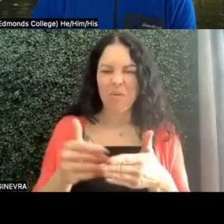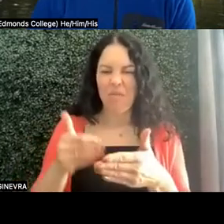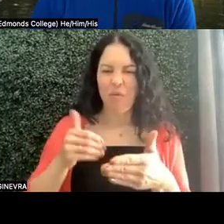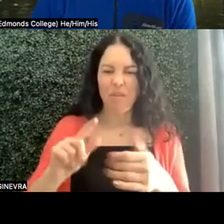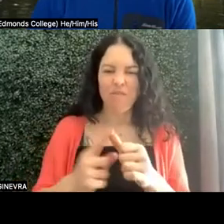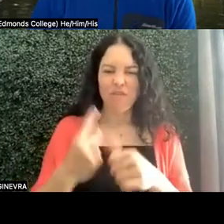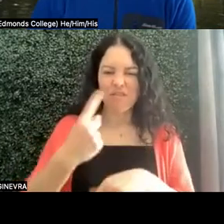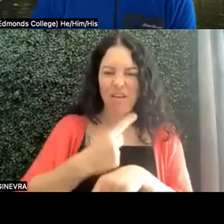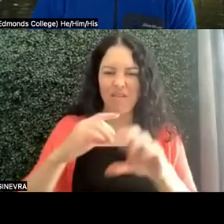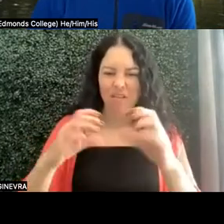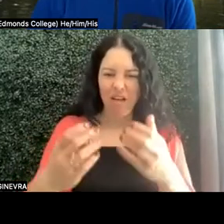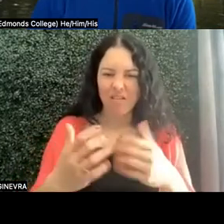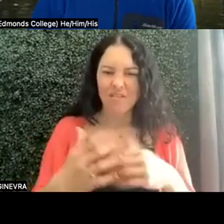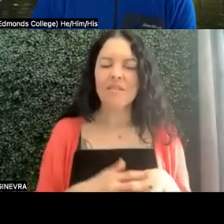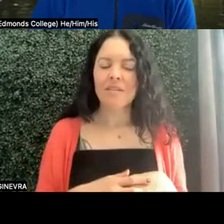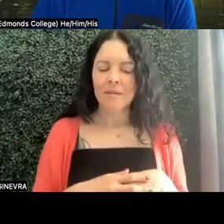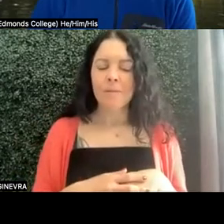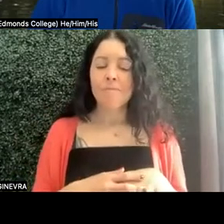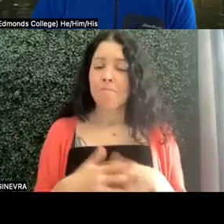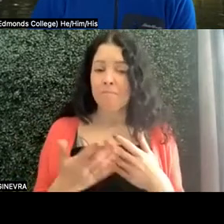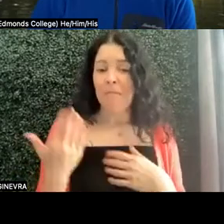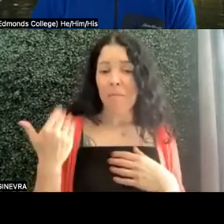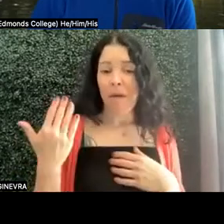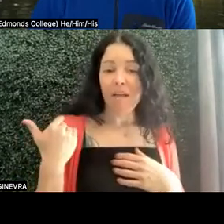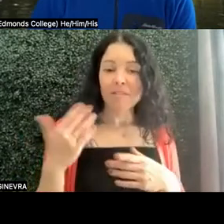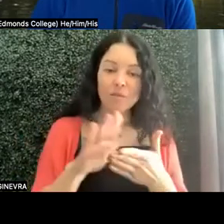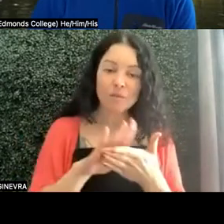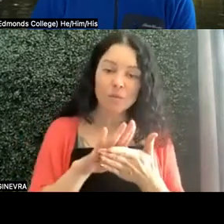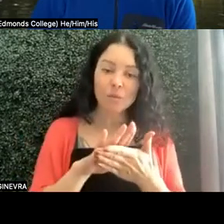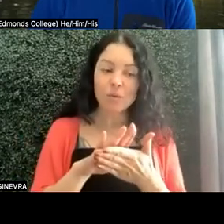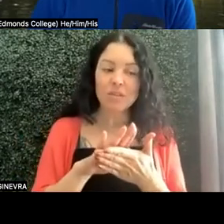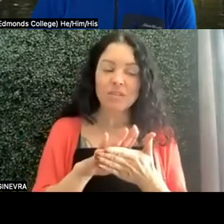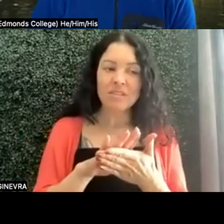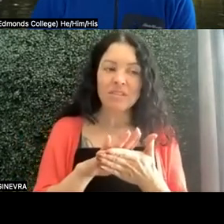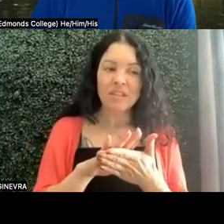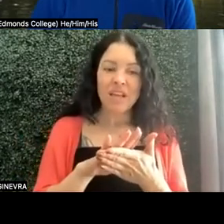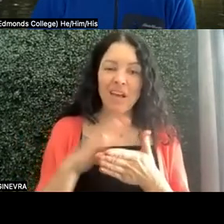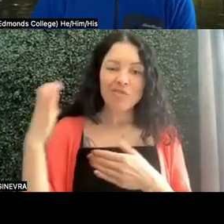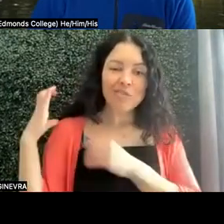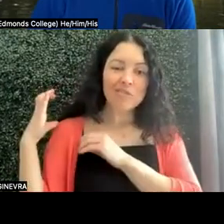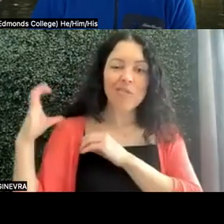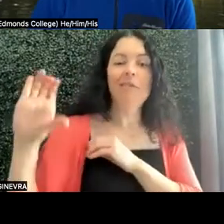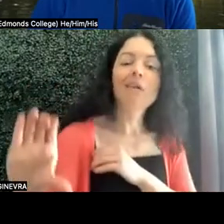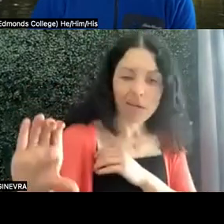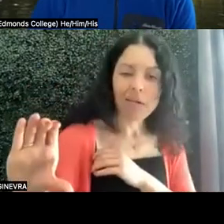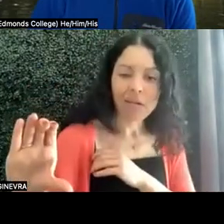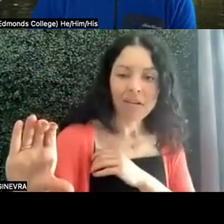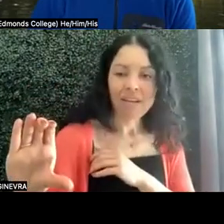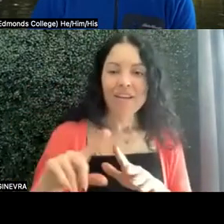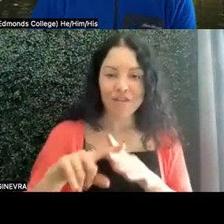And traditionally, schools have kind of dumped the responsibility for initiating that conversation